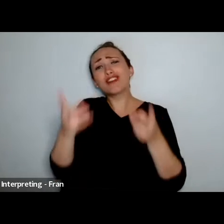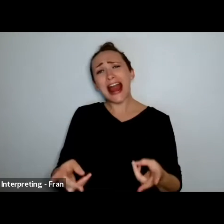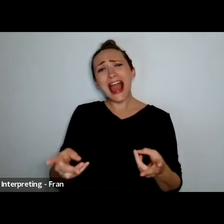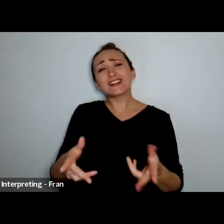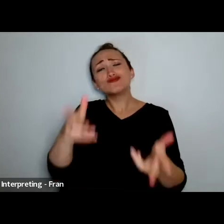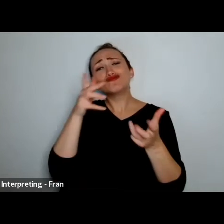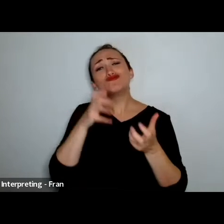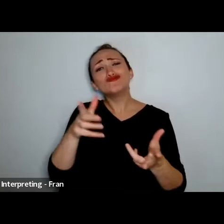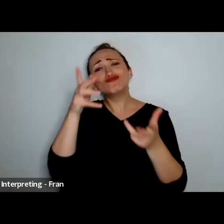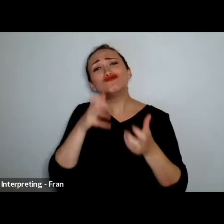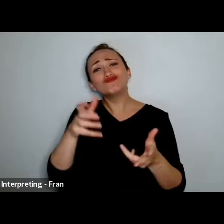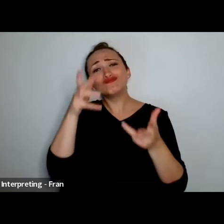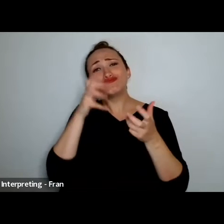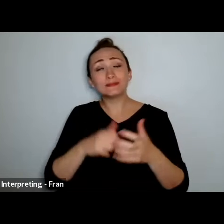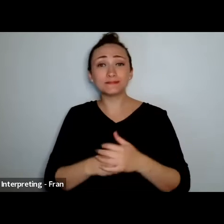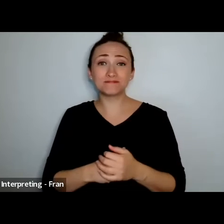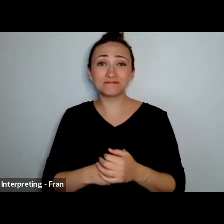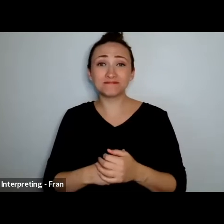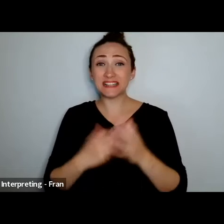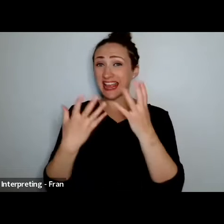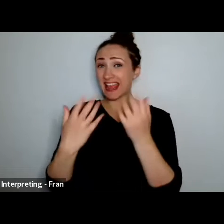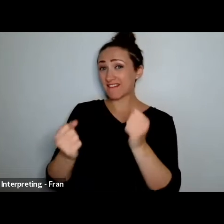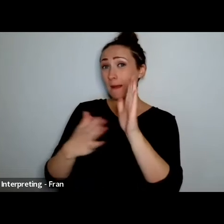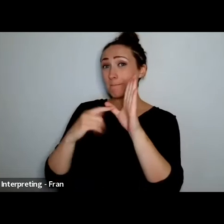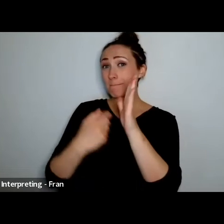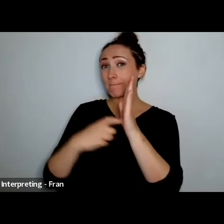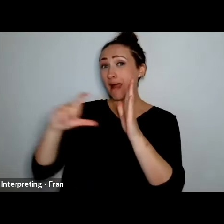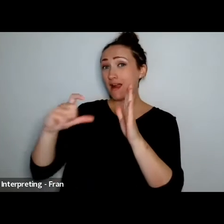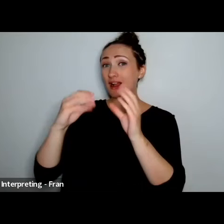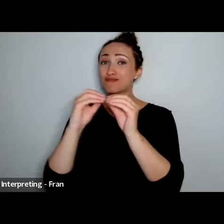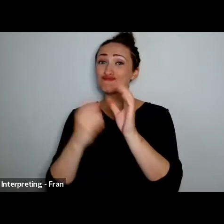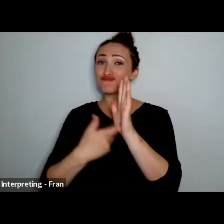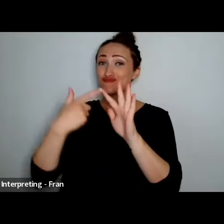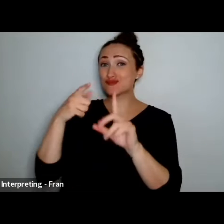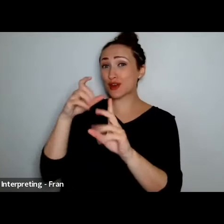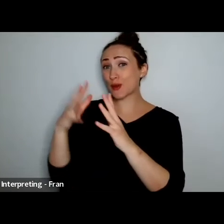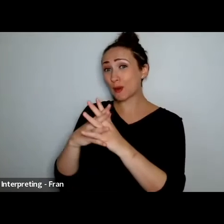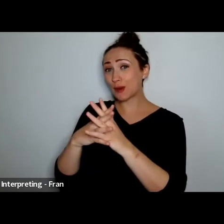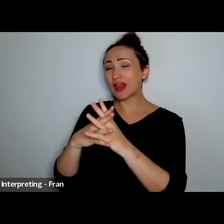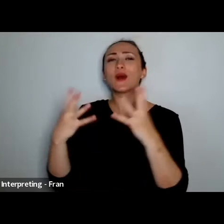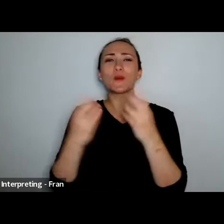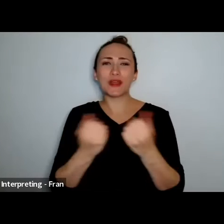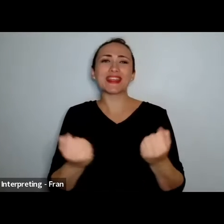said we've got Marc Brew in conversation with Touch Compass's Artistic Direction Panel and